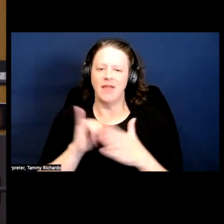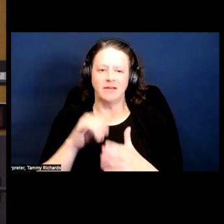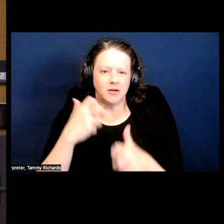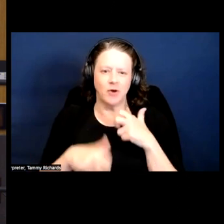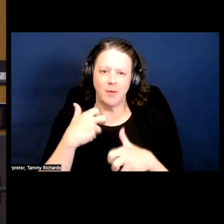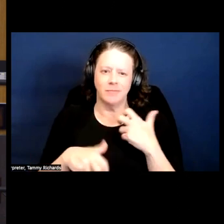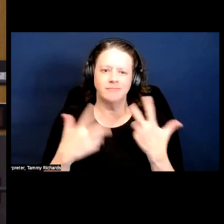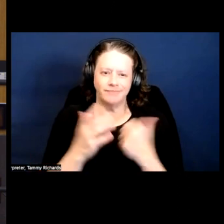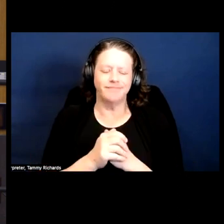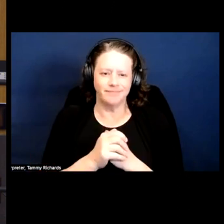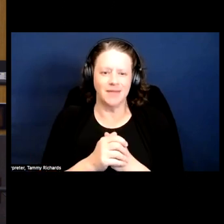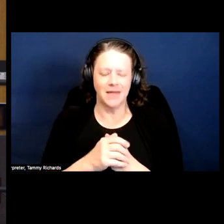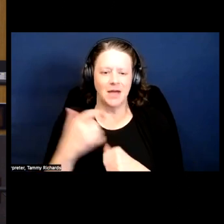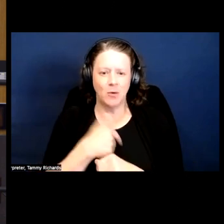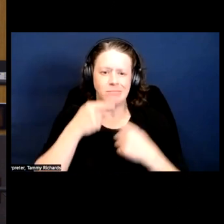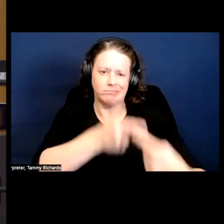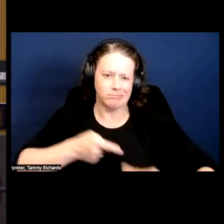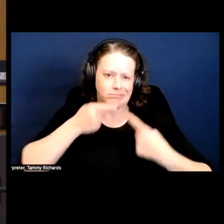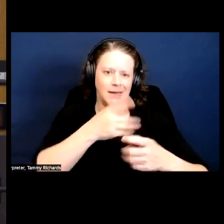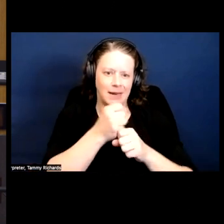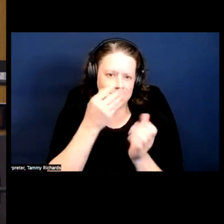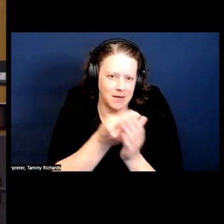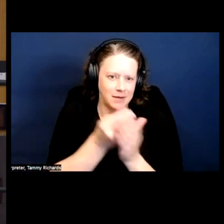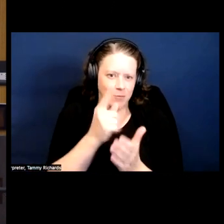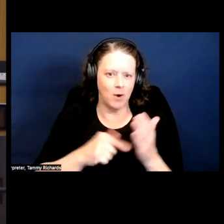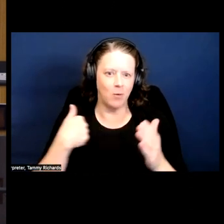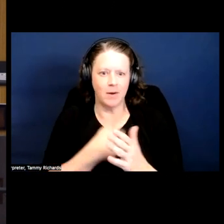with getting funding to the thing that we actually want to do because we have to prove